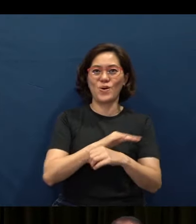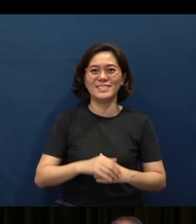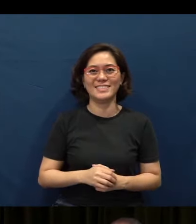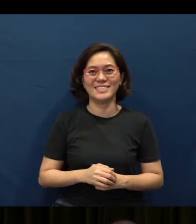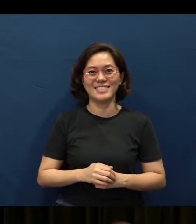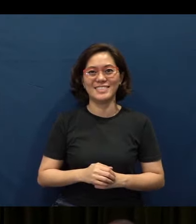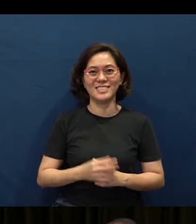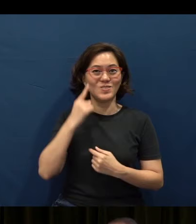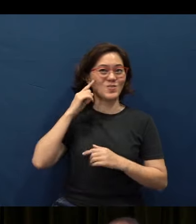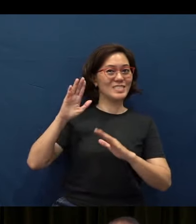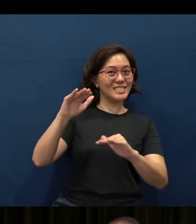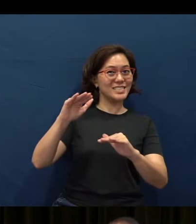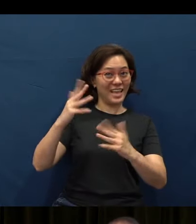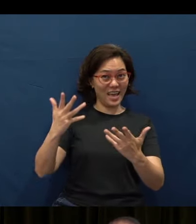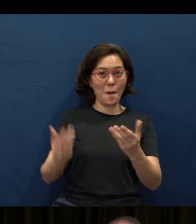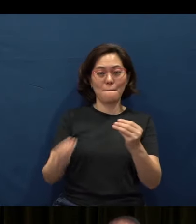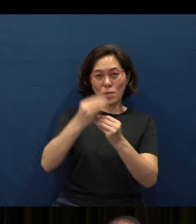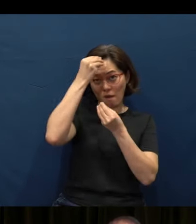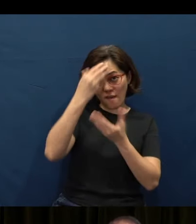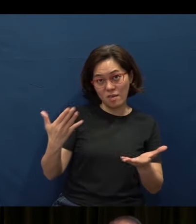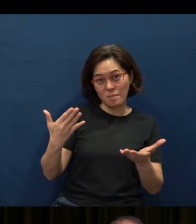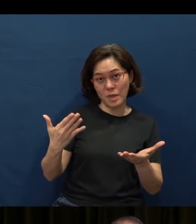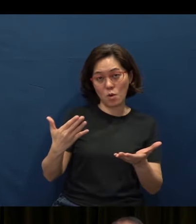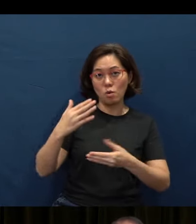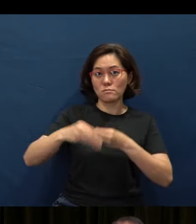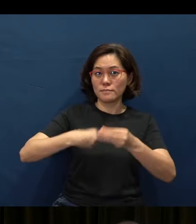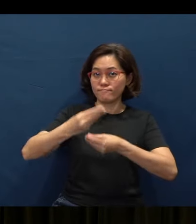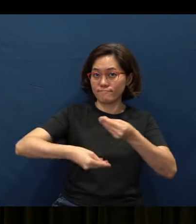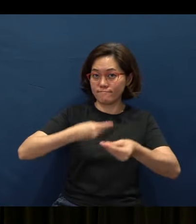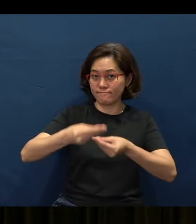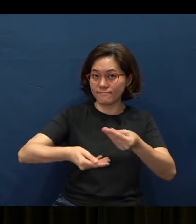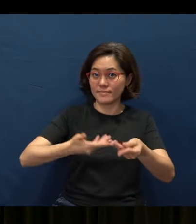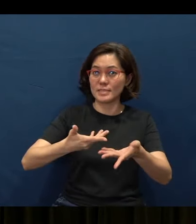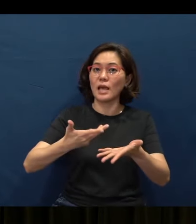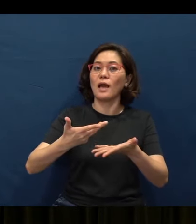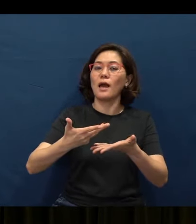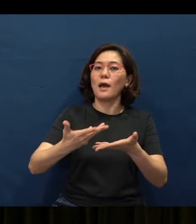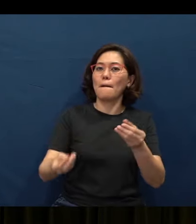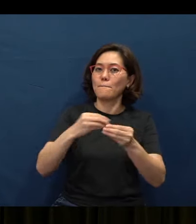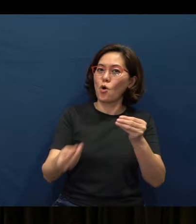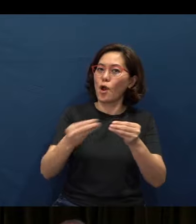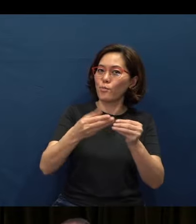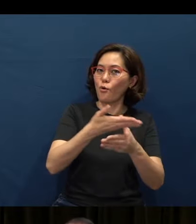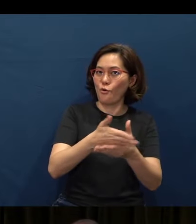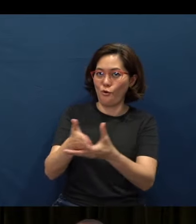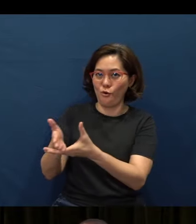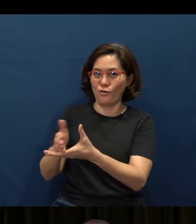So look forward to it. More information will just be rolled out to you (in due time).